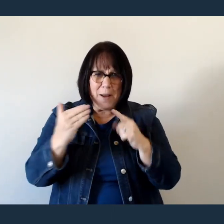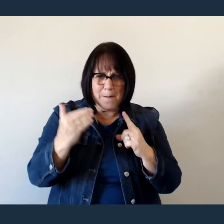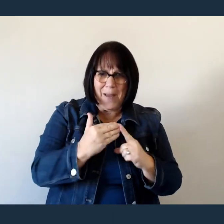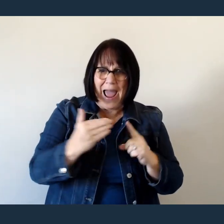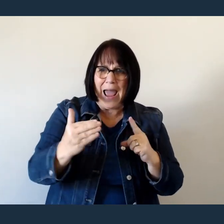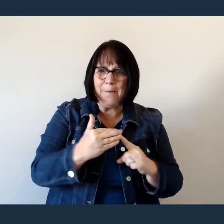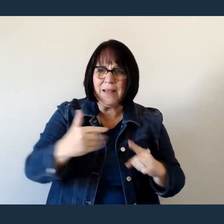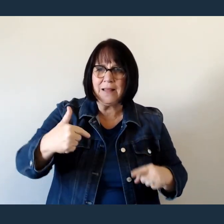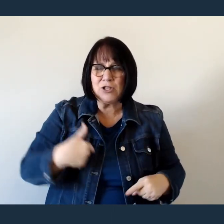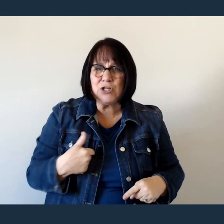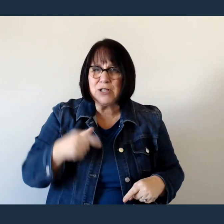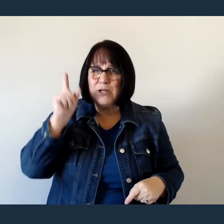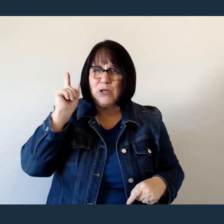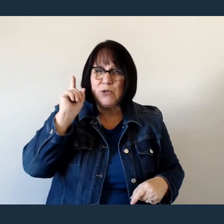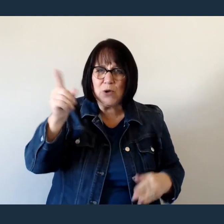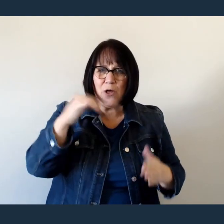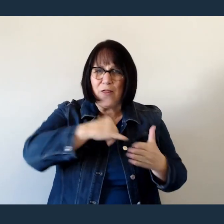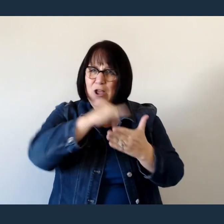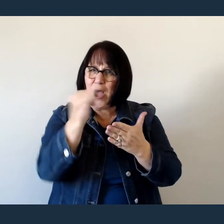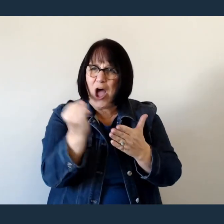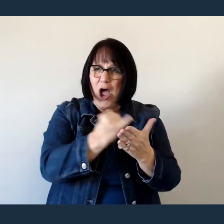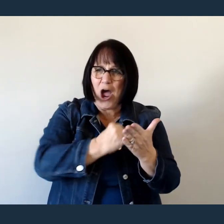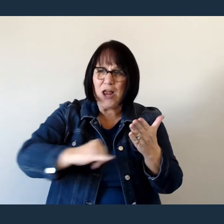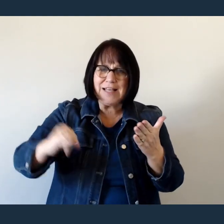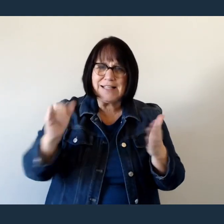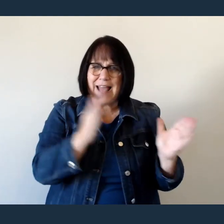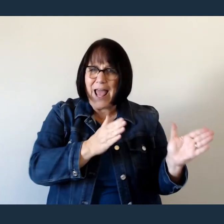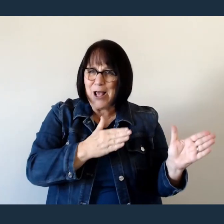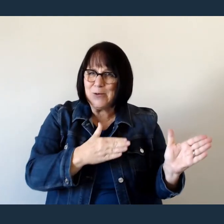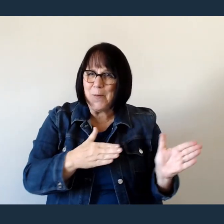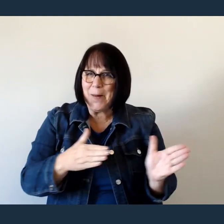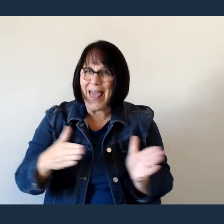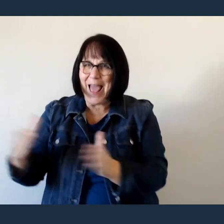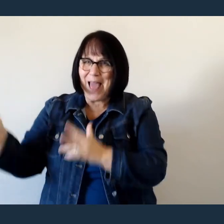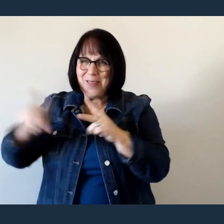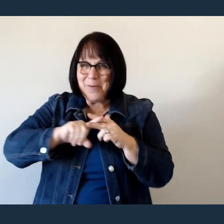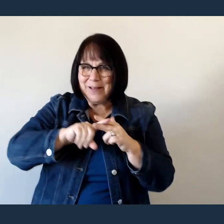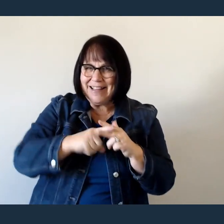You're an artist and a potter I'm the canvas and the clay